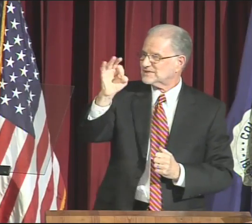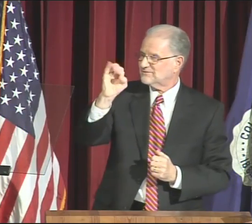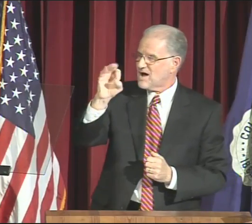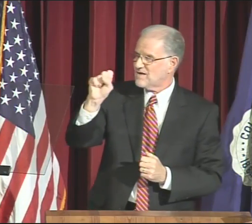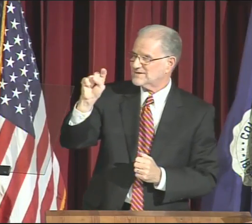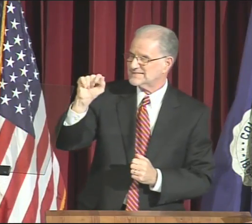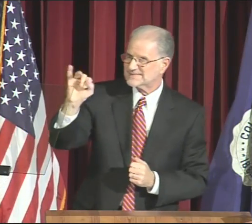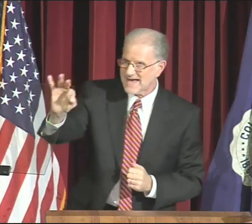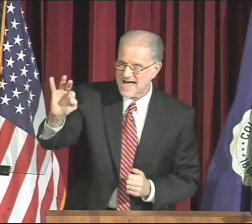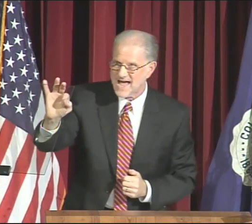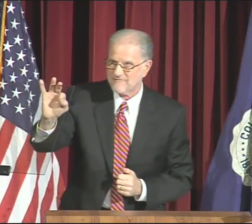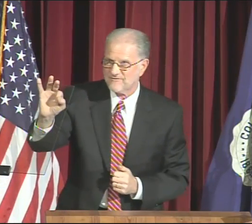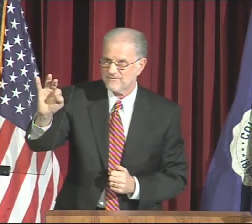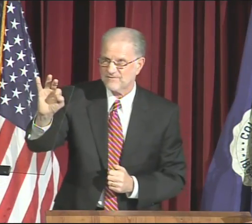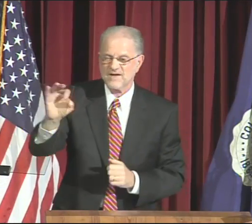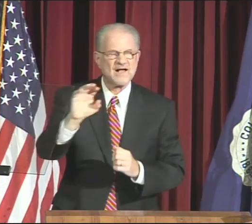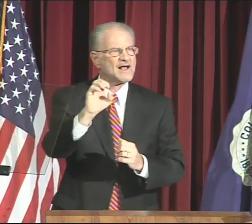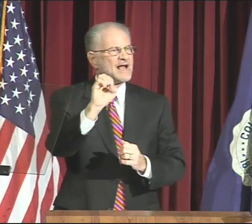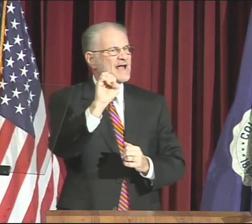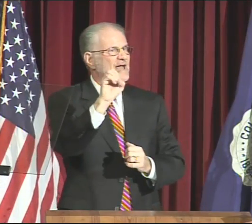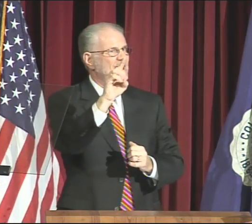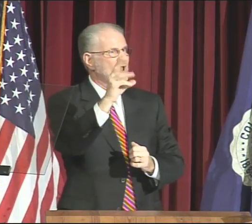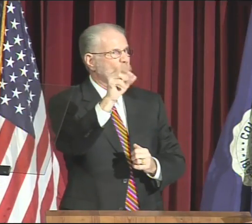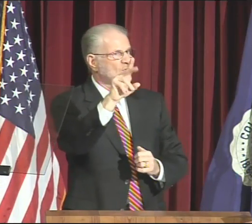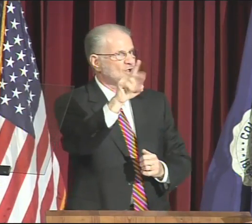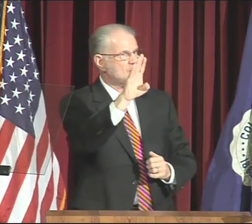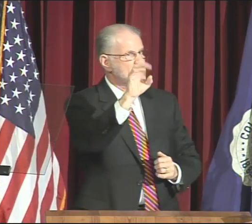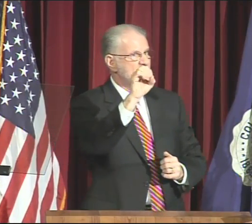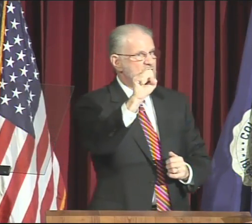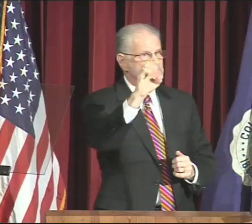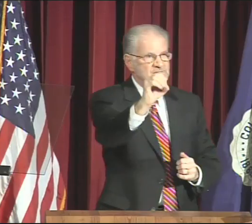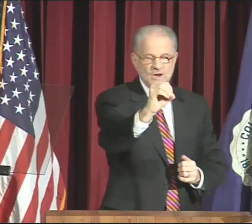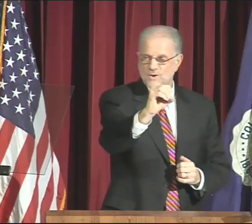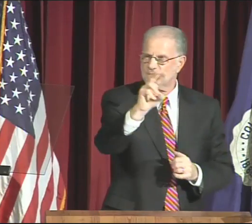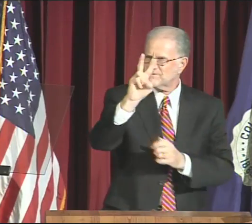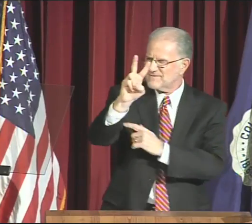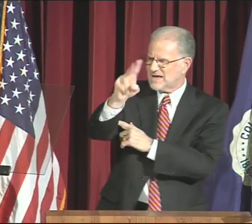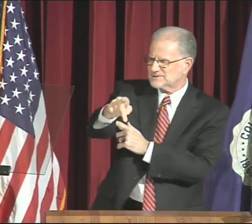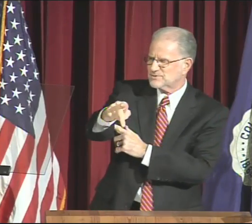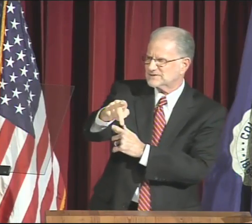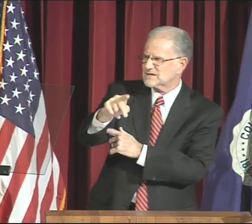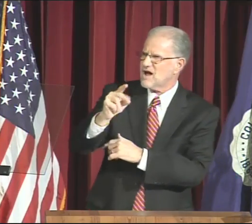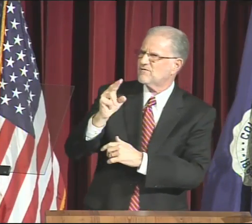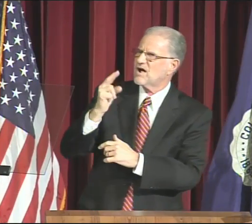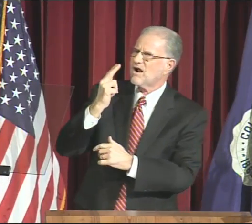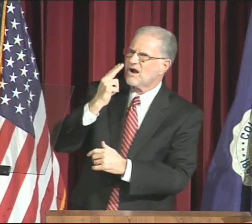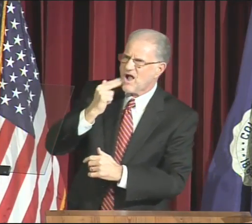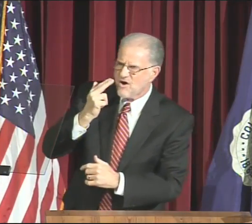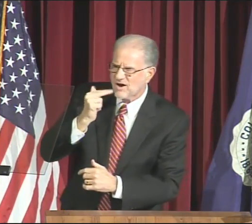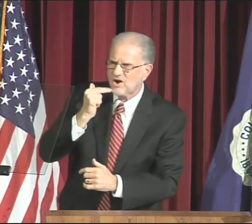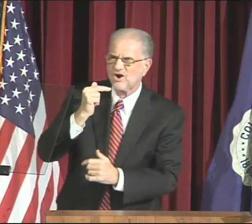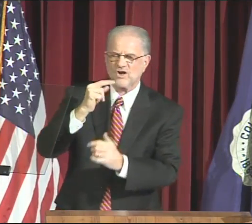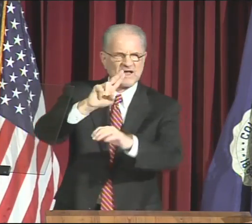Donald Beil, Chief of Staff Edward Bosso, Vice President,